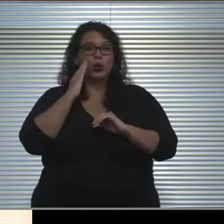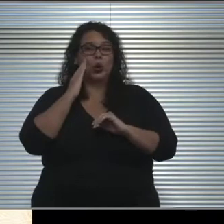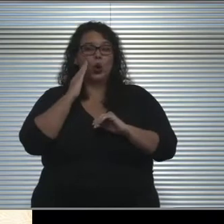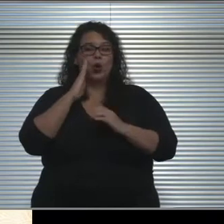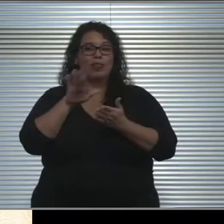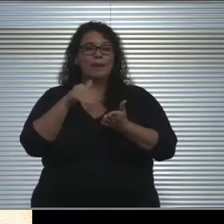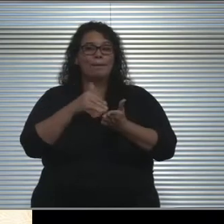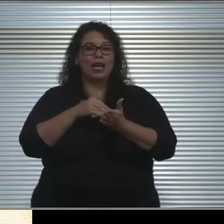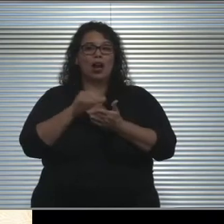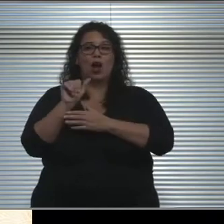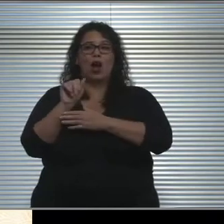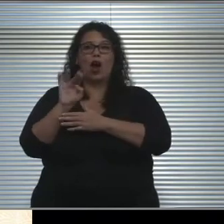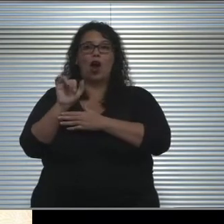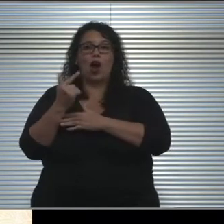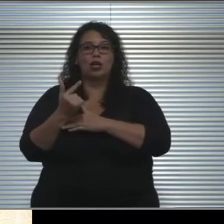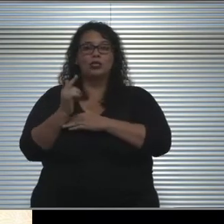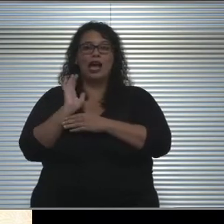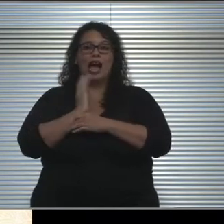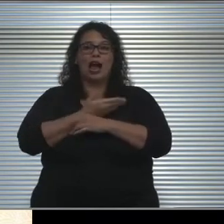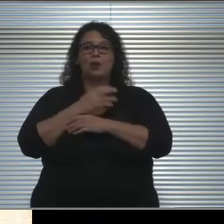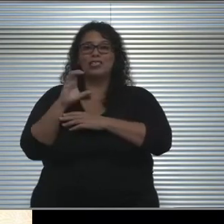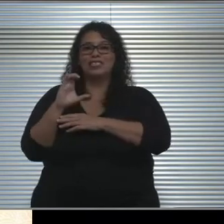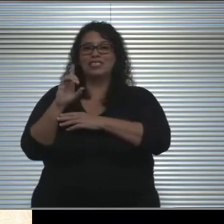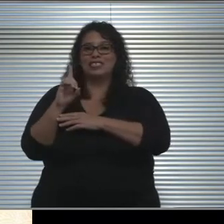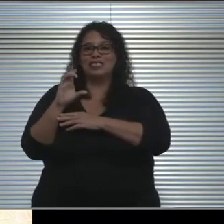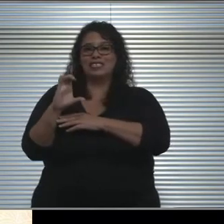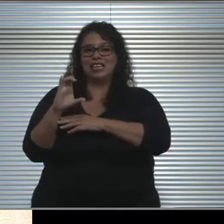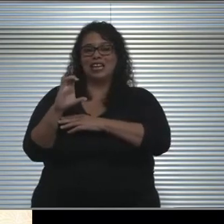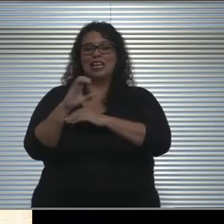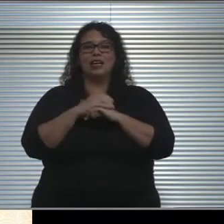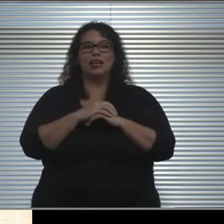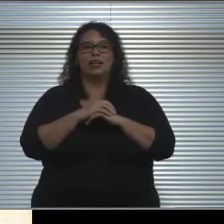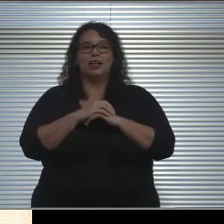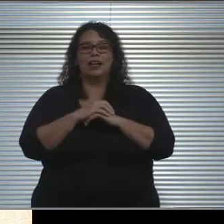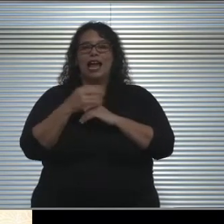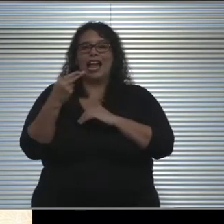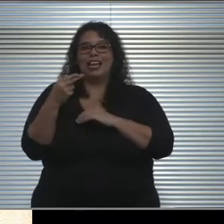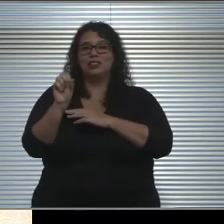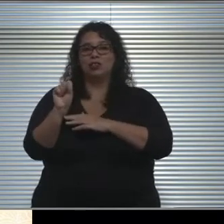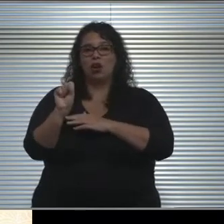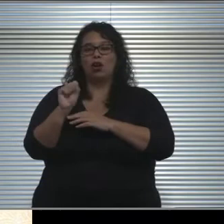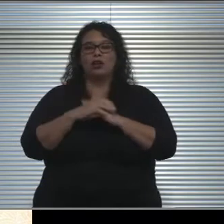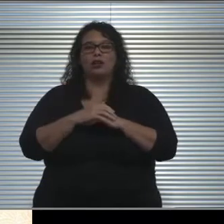we have had our Child Development Centers, our Head Start, as well as Kids Club,